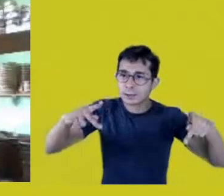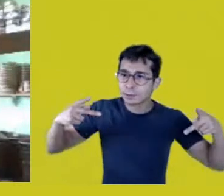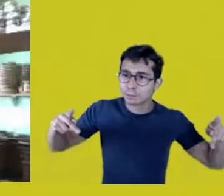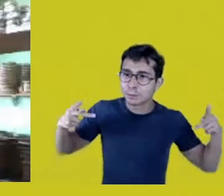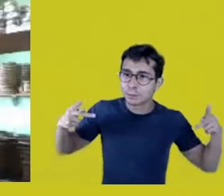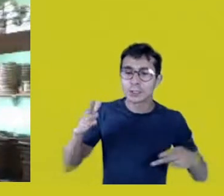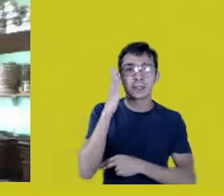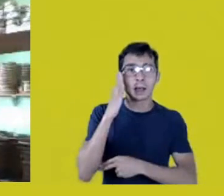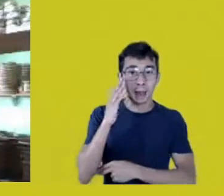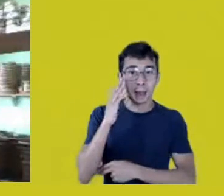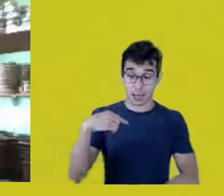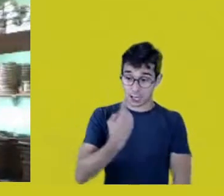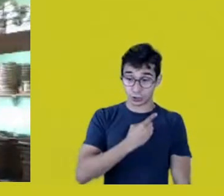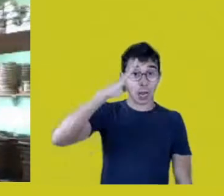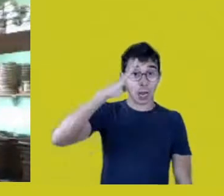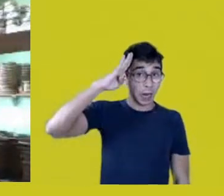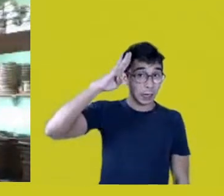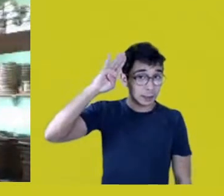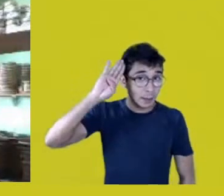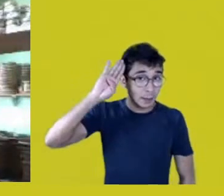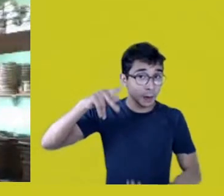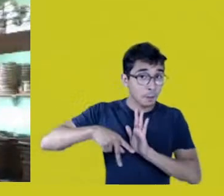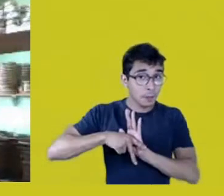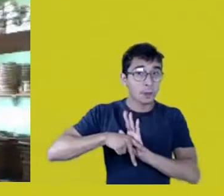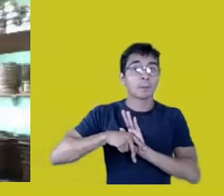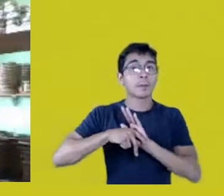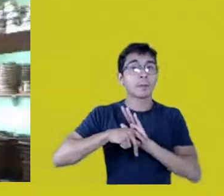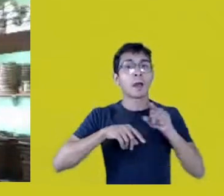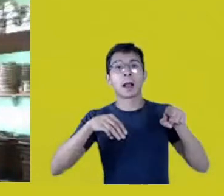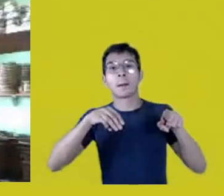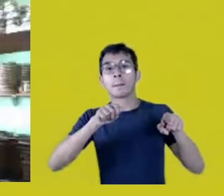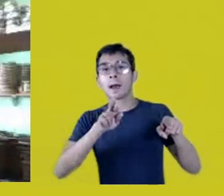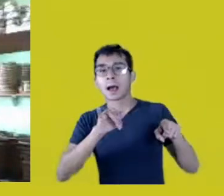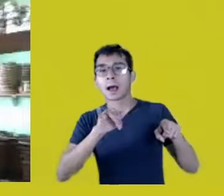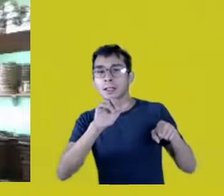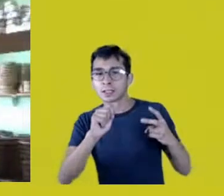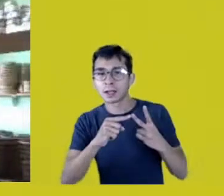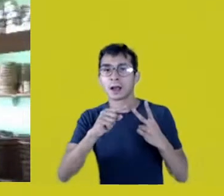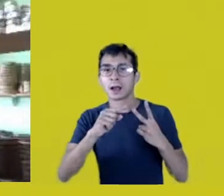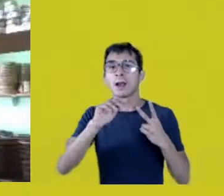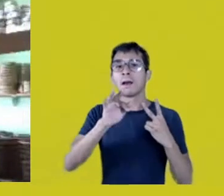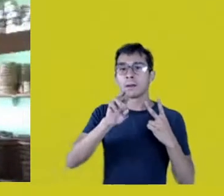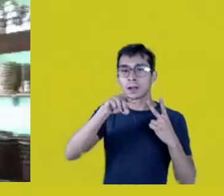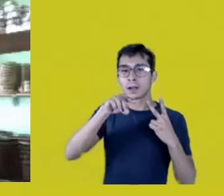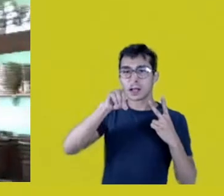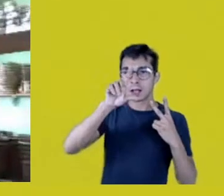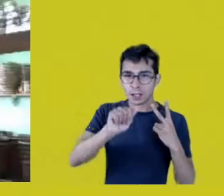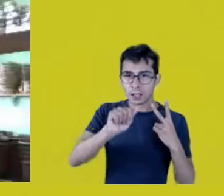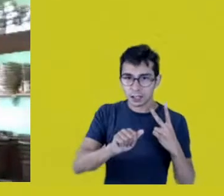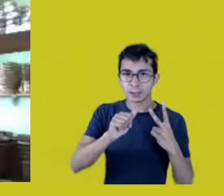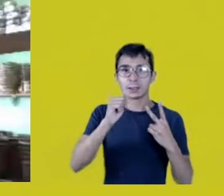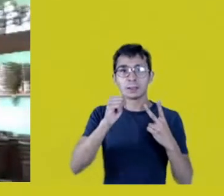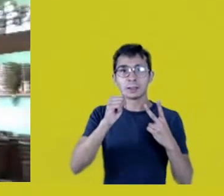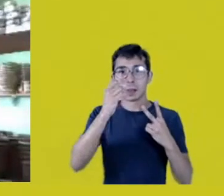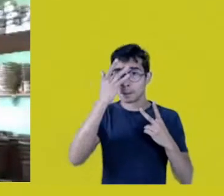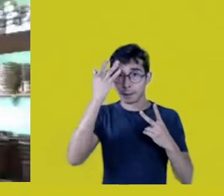me, Márcia, Fernanda and the other cousins within the academic world,